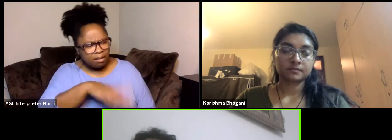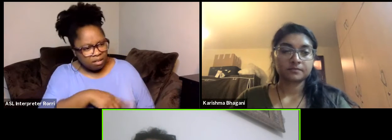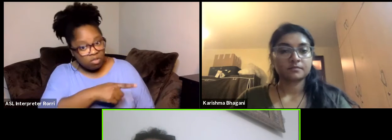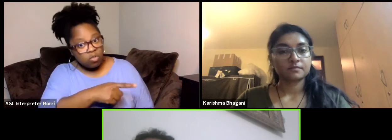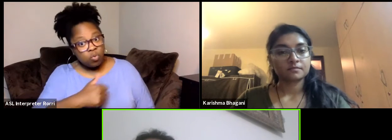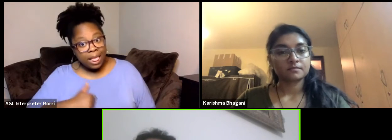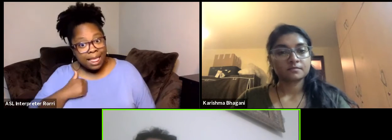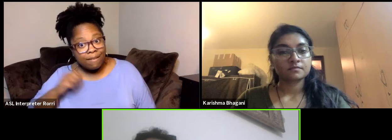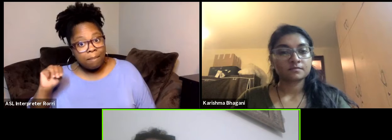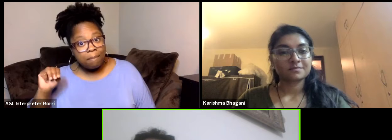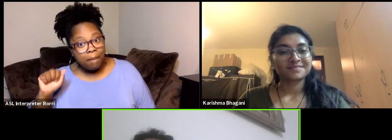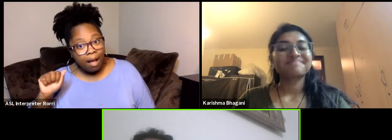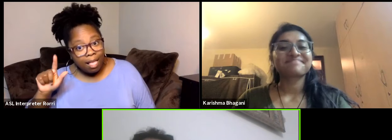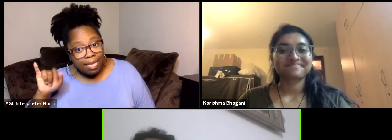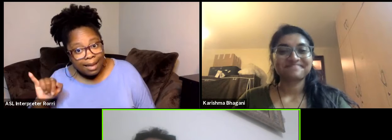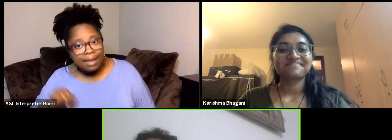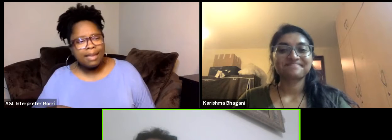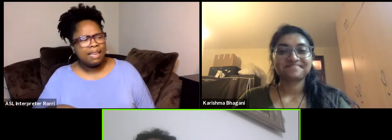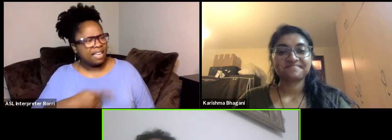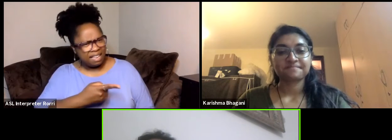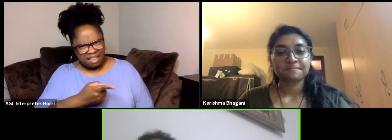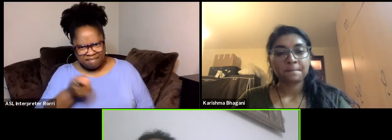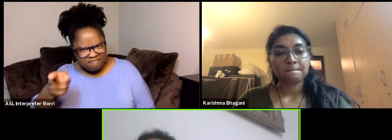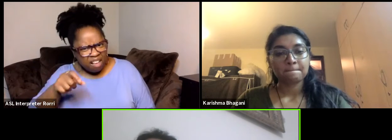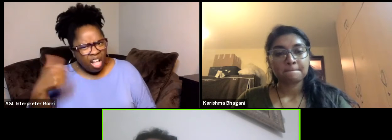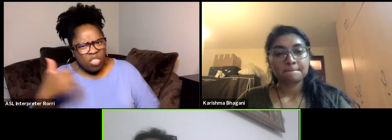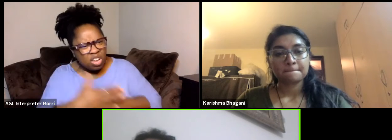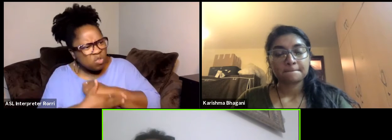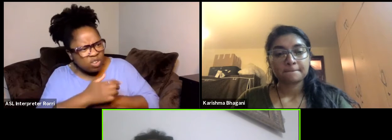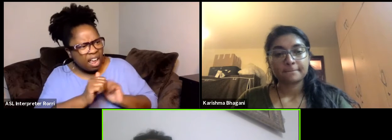or you live in Niger how is it? It's like whoa malaria I said